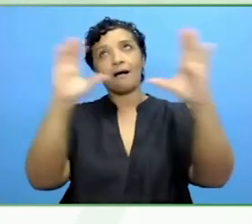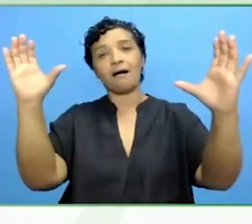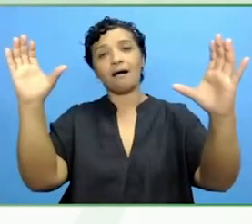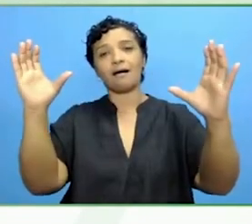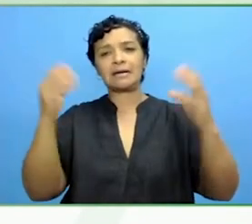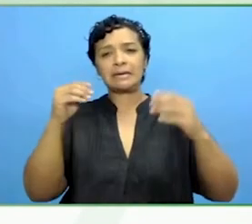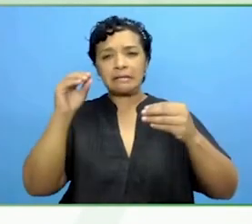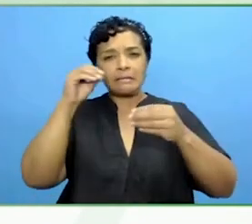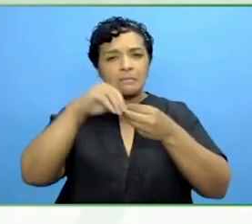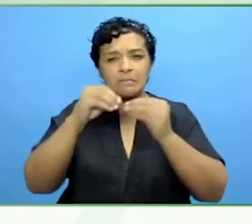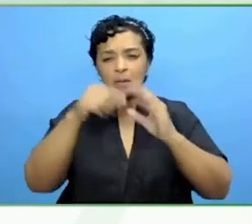to chase ultimately.